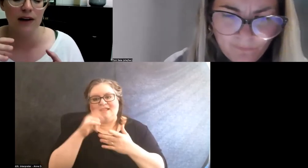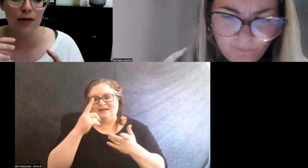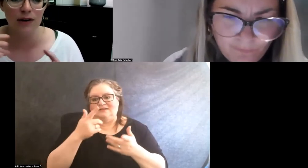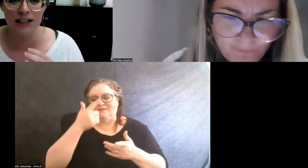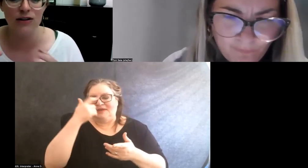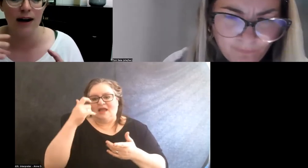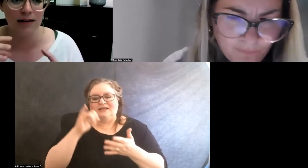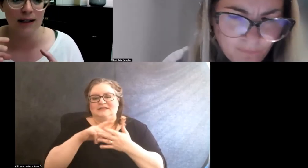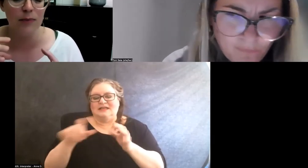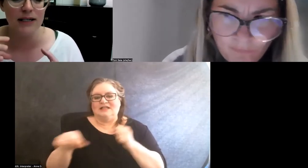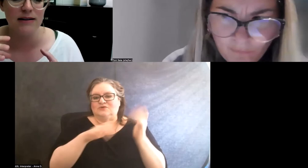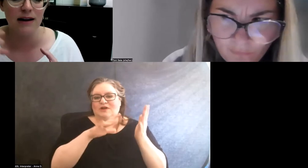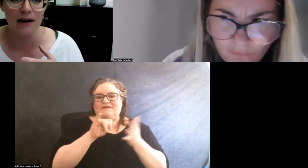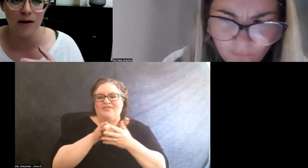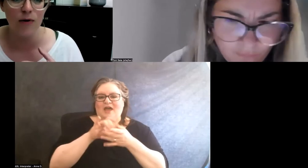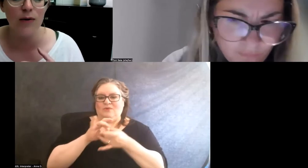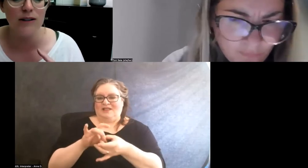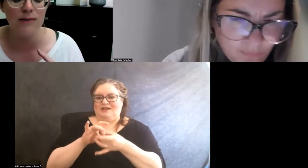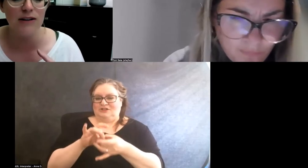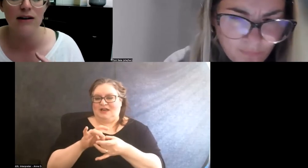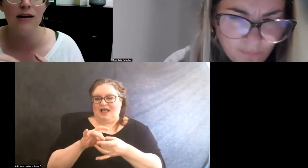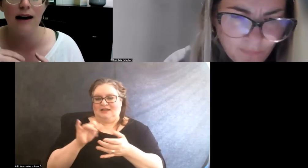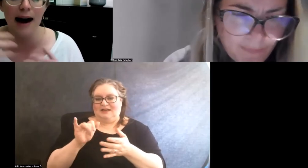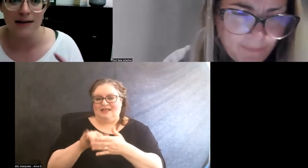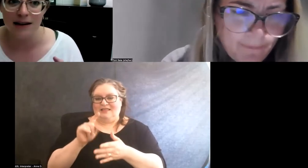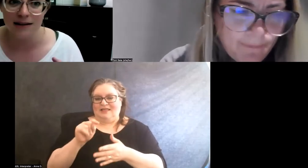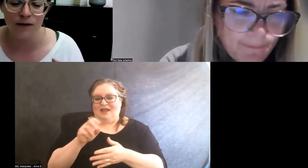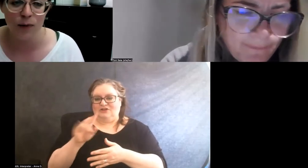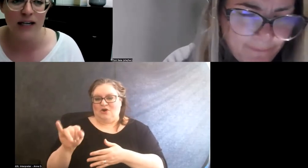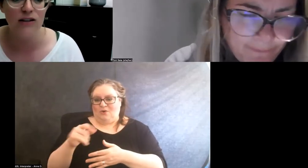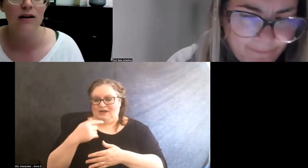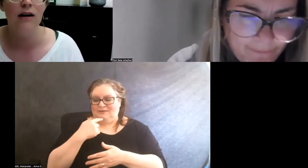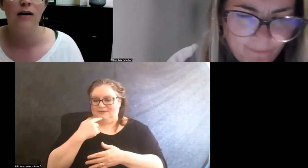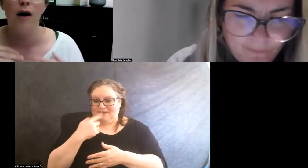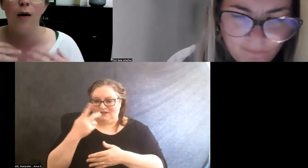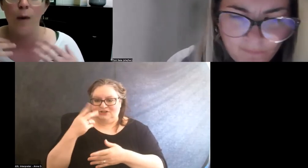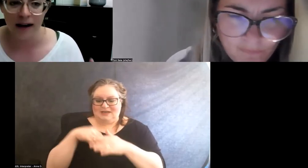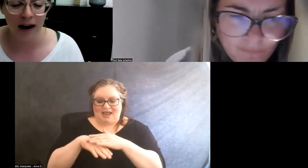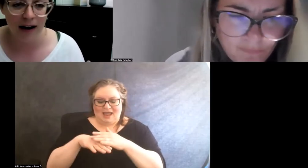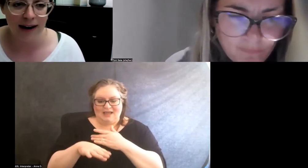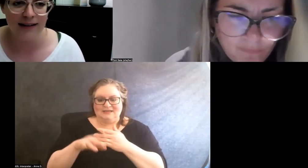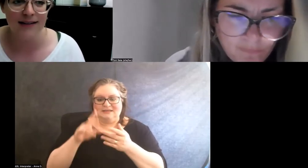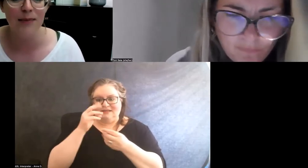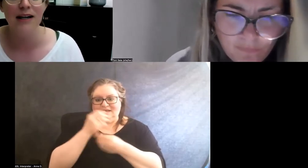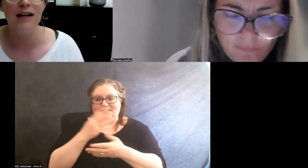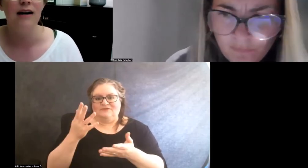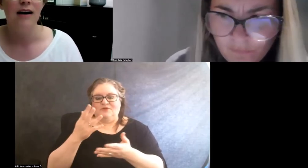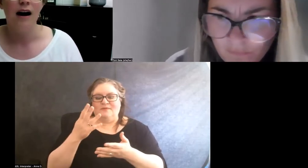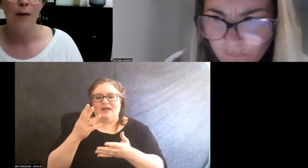of that relationality piece that Toni was mentioning, the access information, a way to contact somebody,